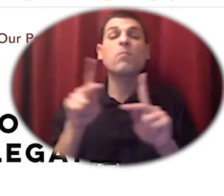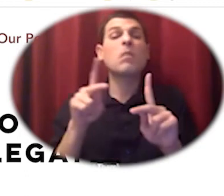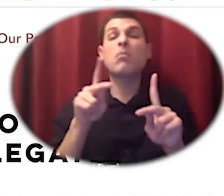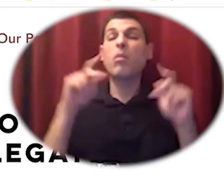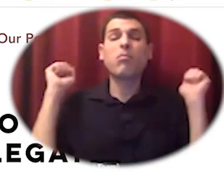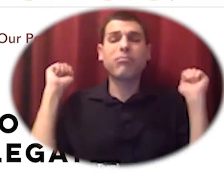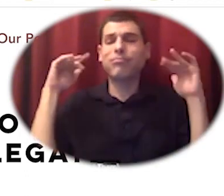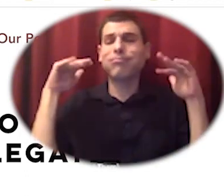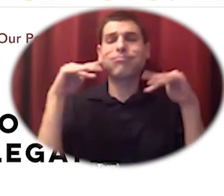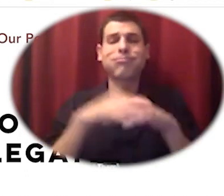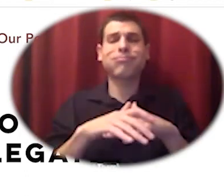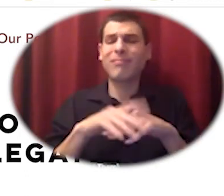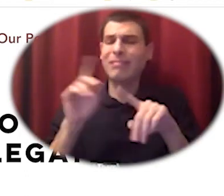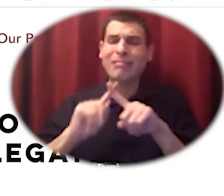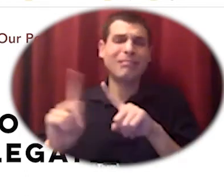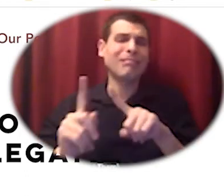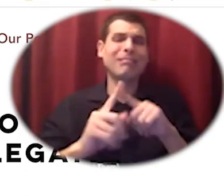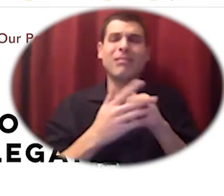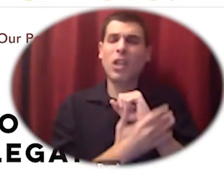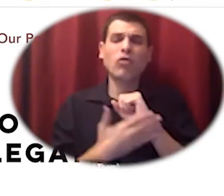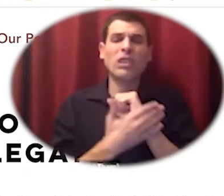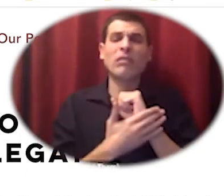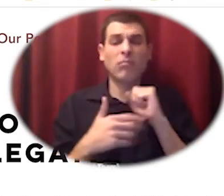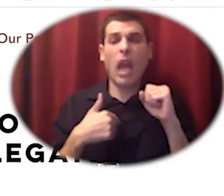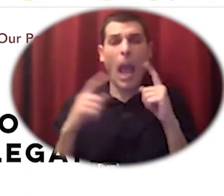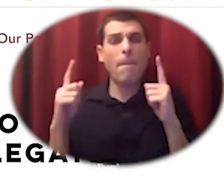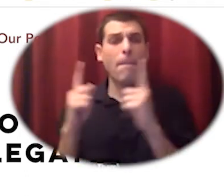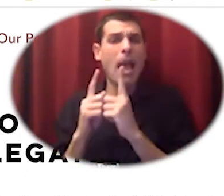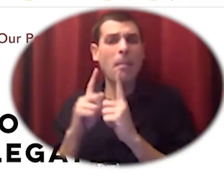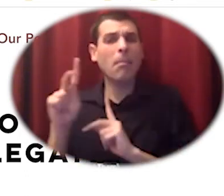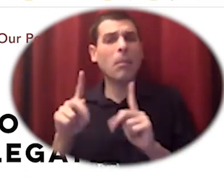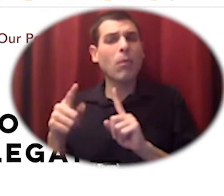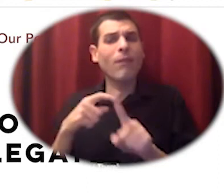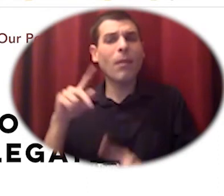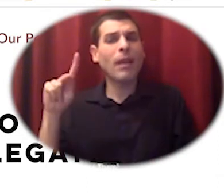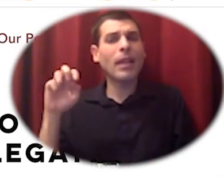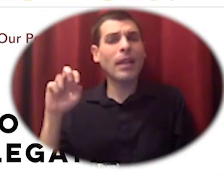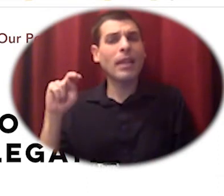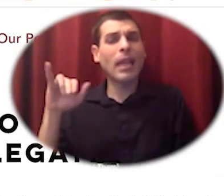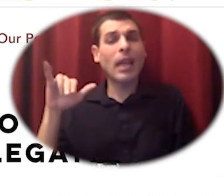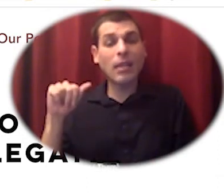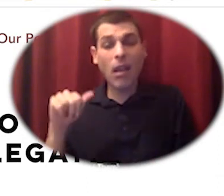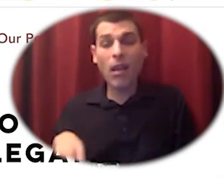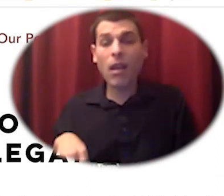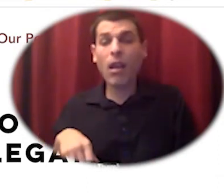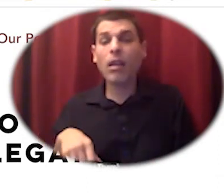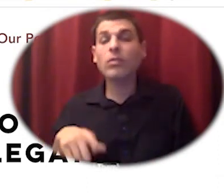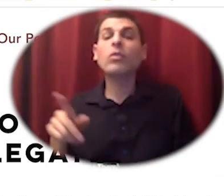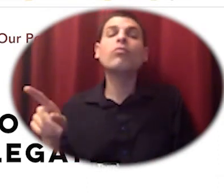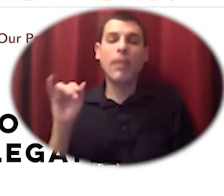and abroad i met some cool Kenyan farmers here here we go and so the california department of